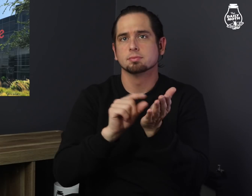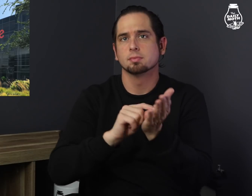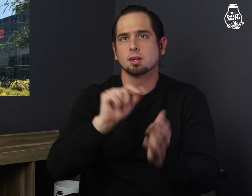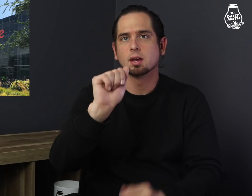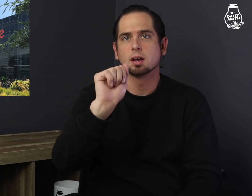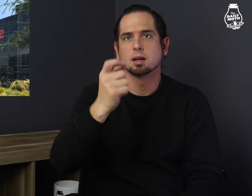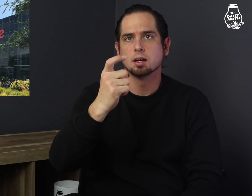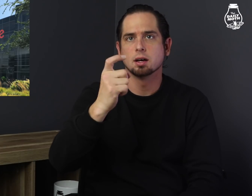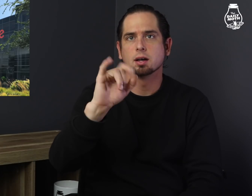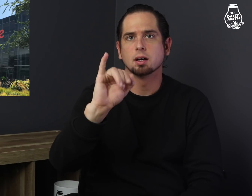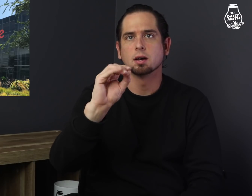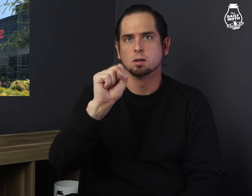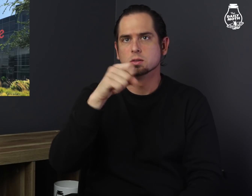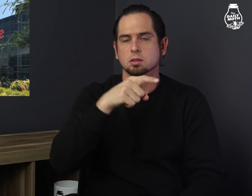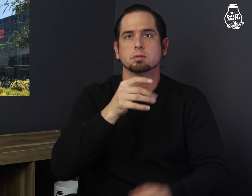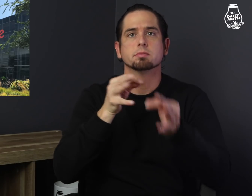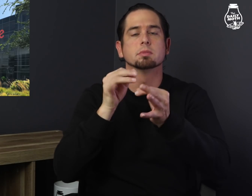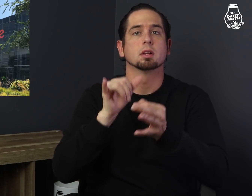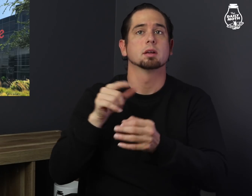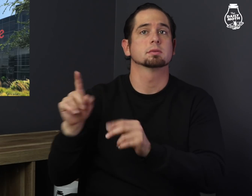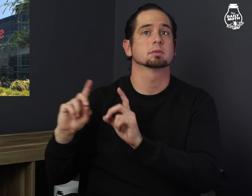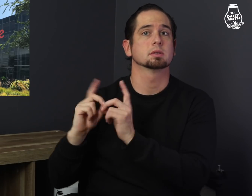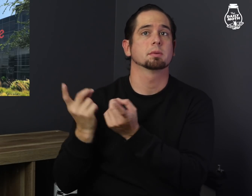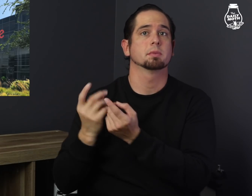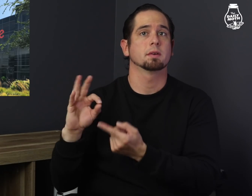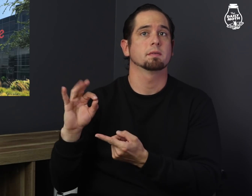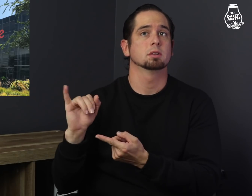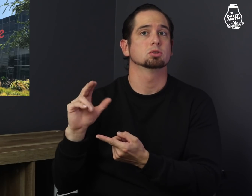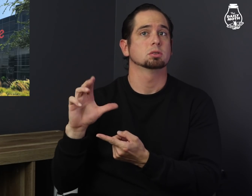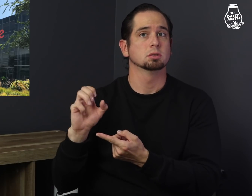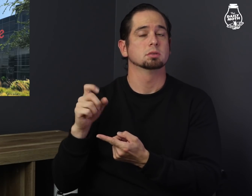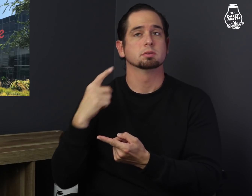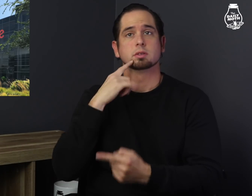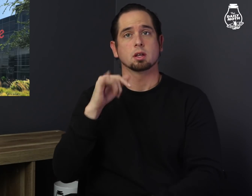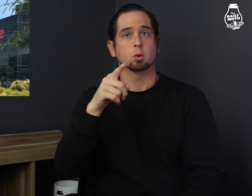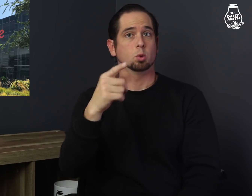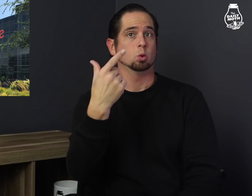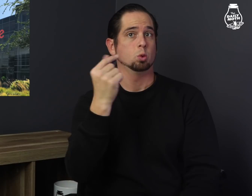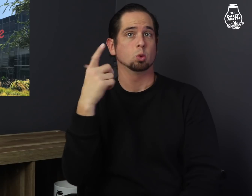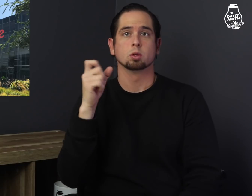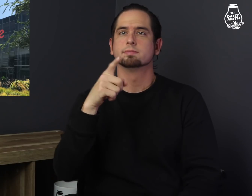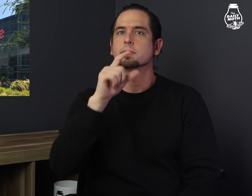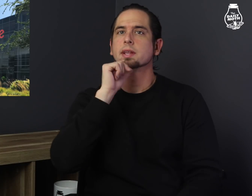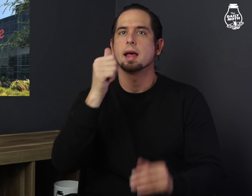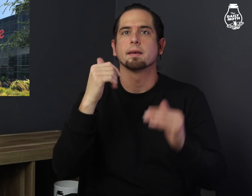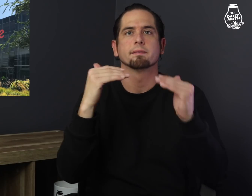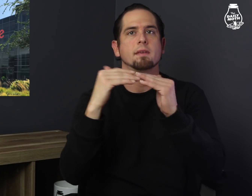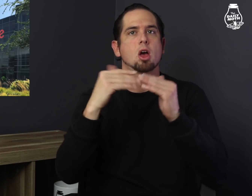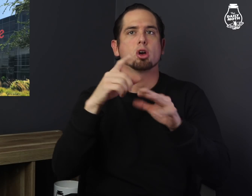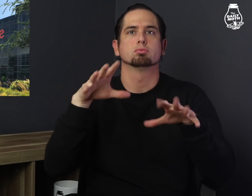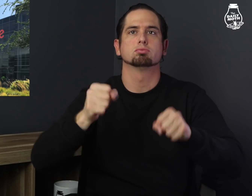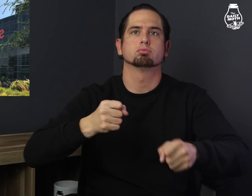Axios explained that the DOJ said Google has unfairly